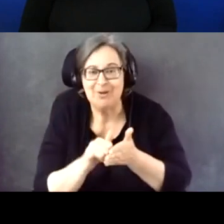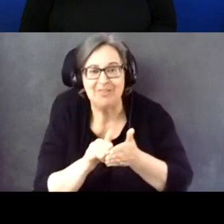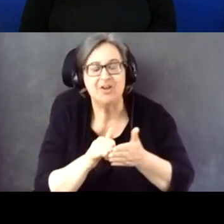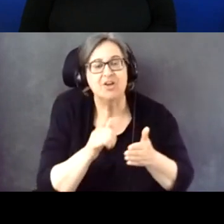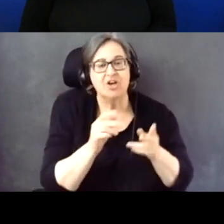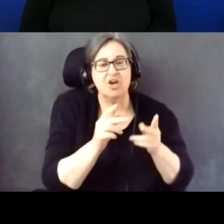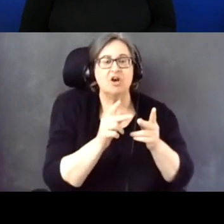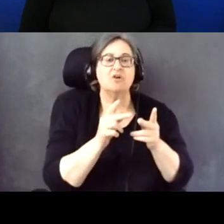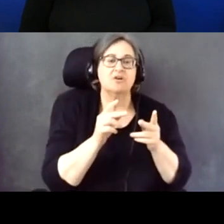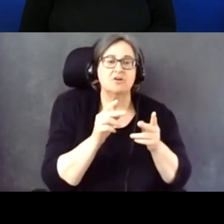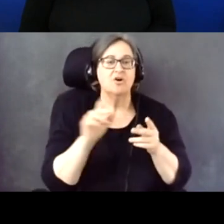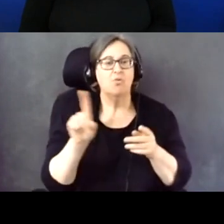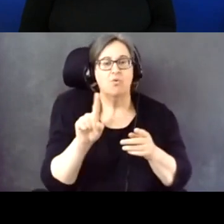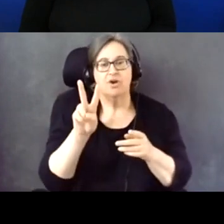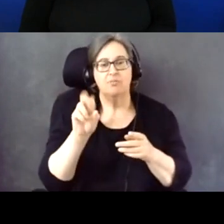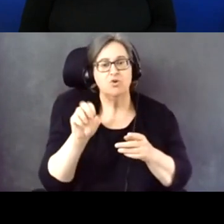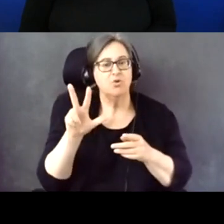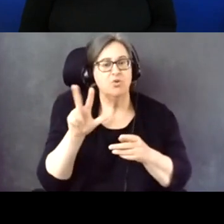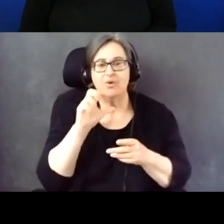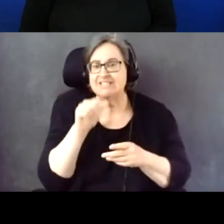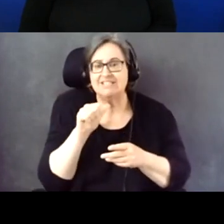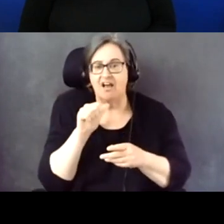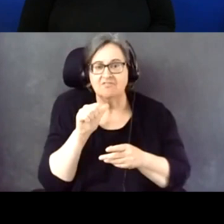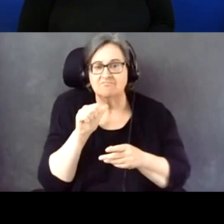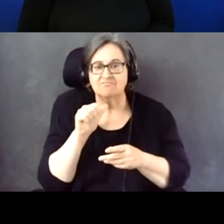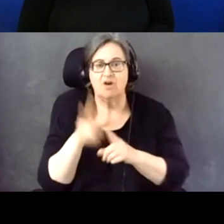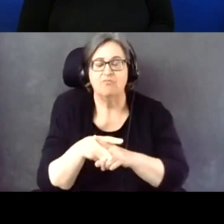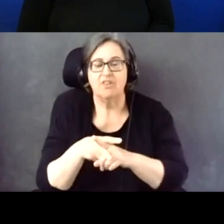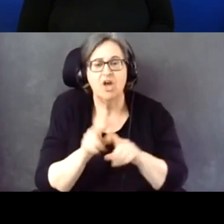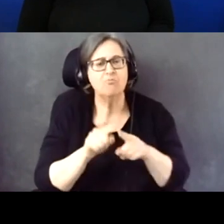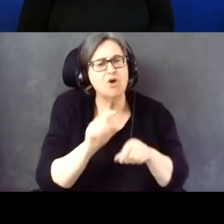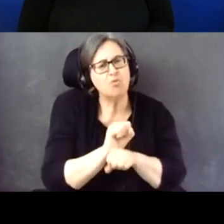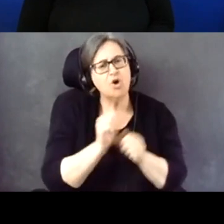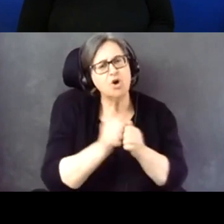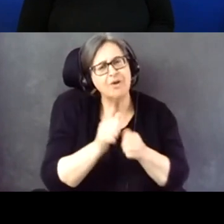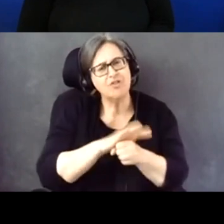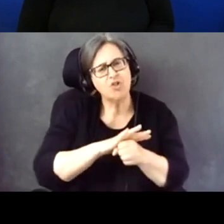203 is not applicable, certainly working with local partners to try to figure out how to